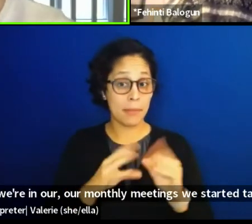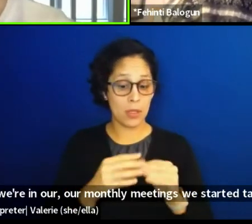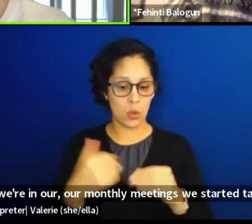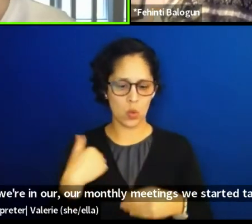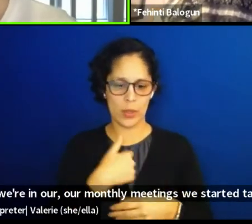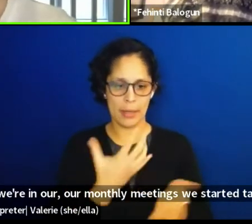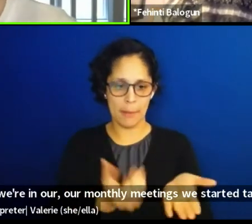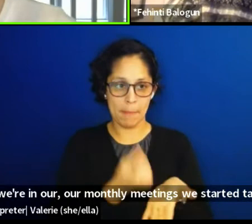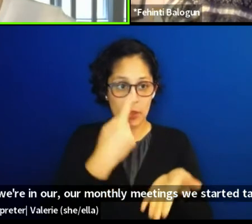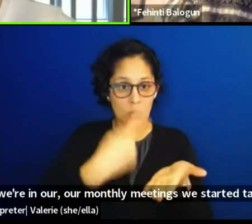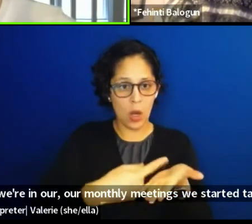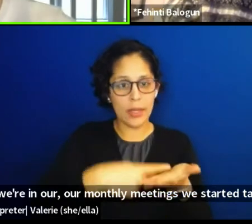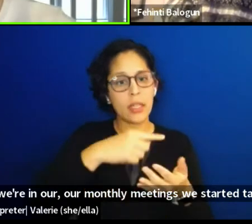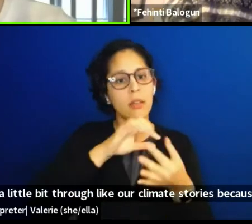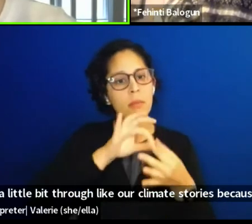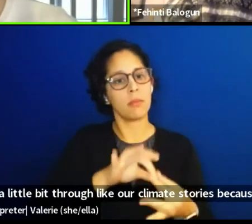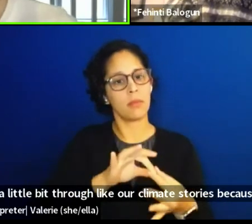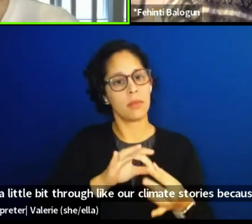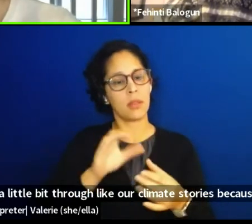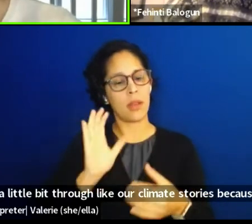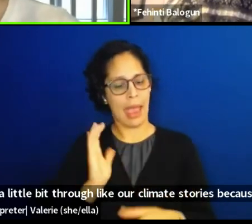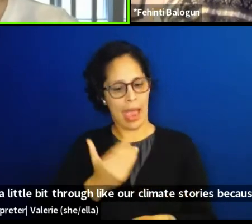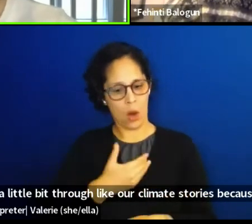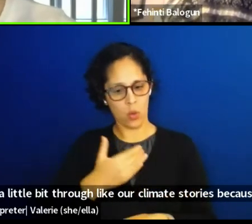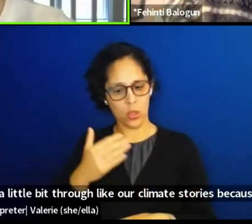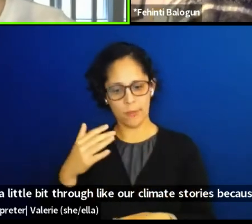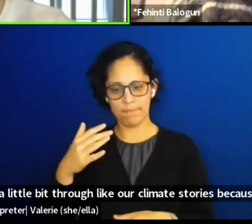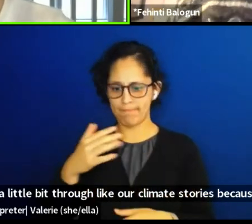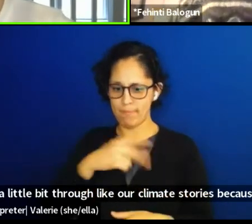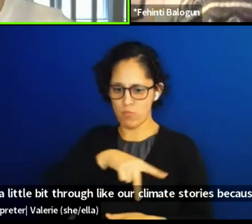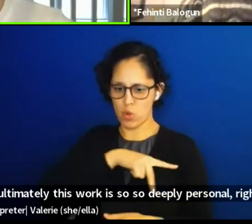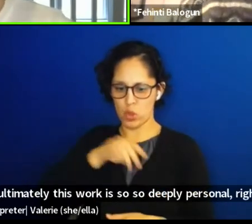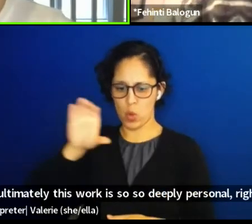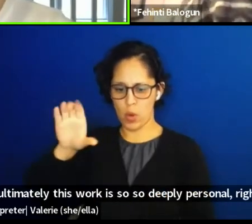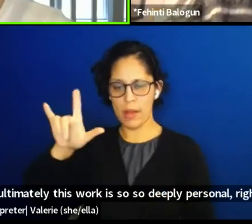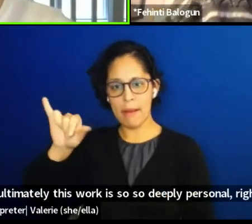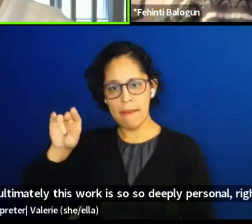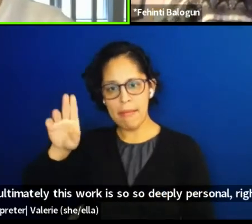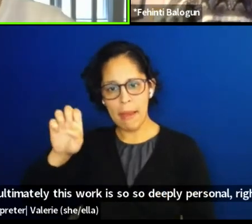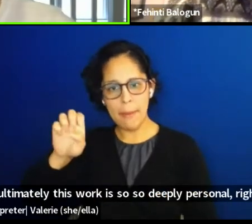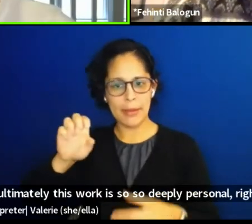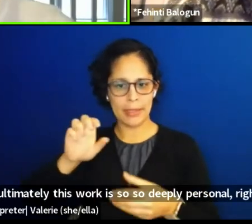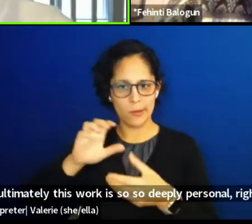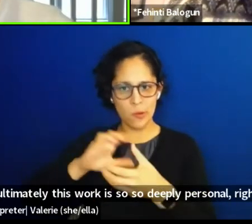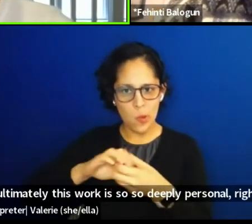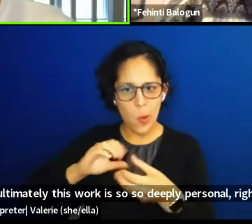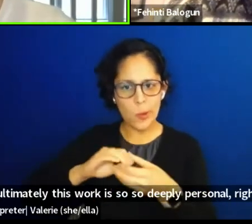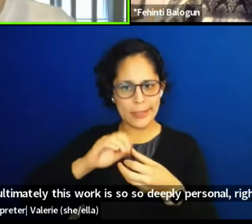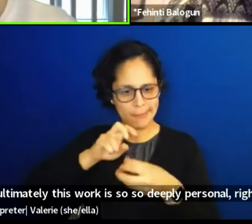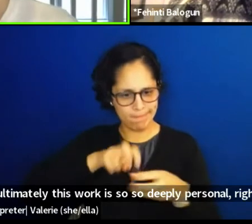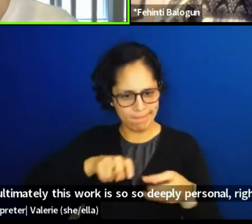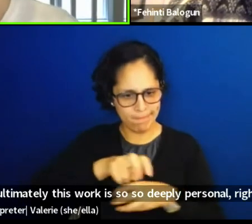because ultimately this work is so deeply personal, right? We're doing it through so many different mediums